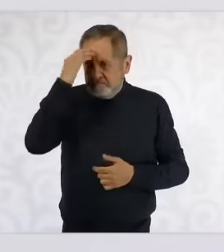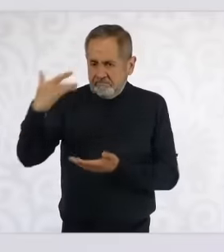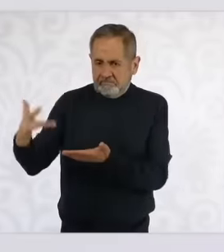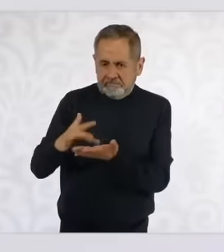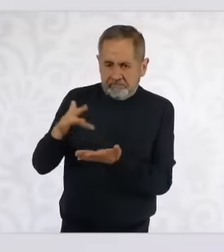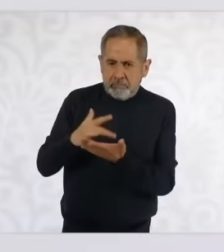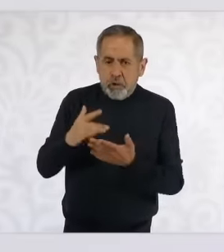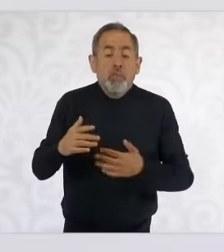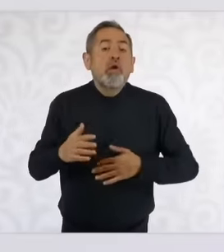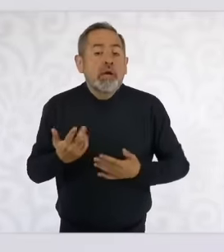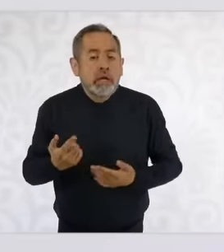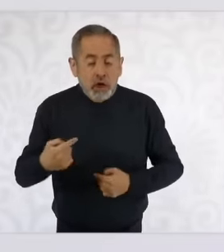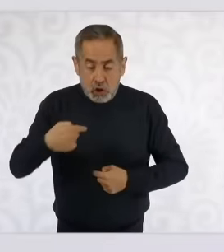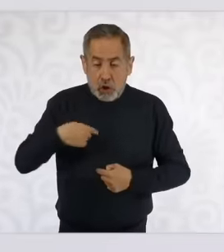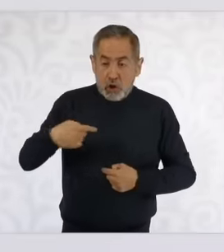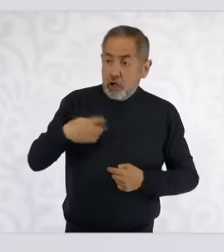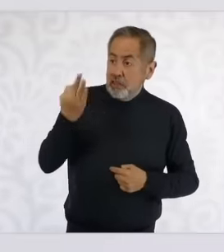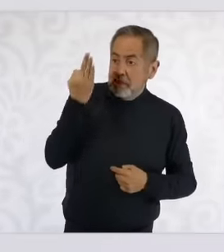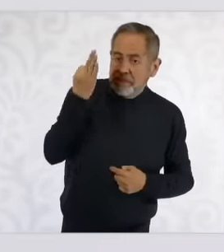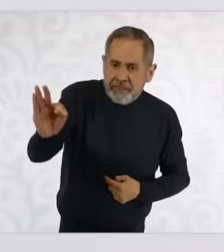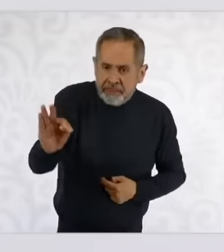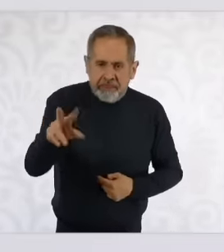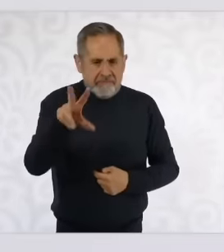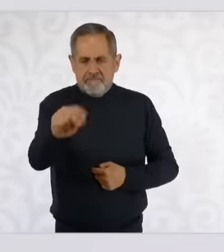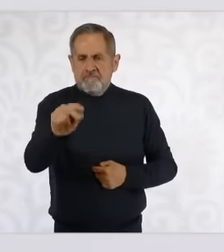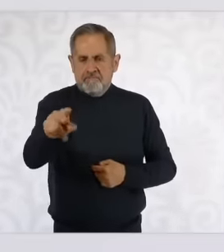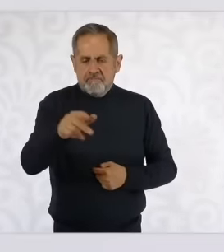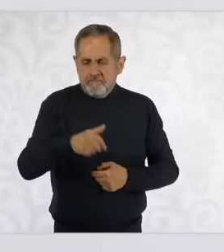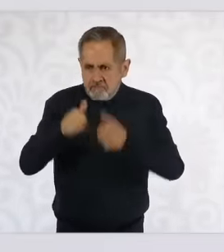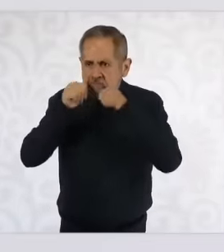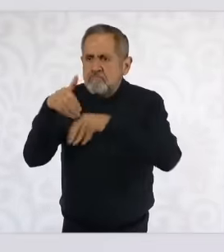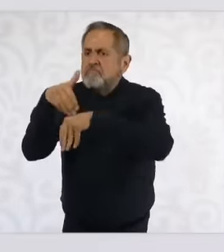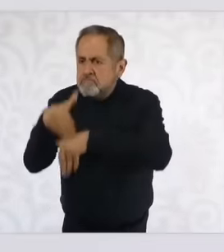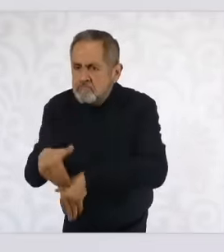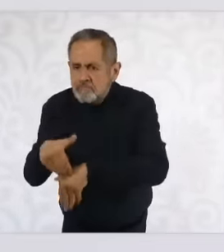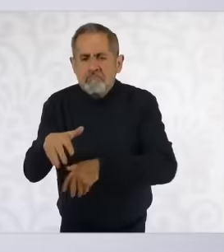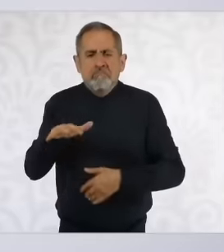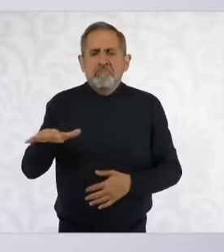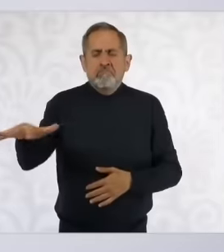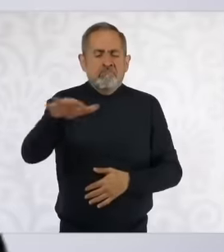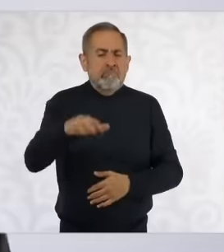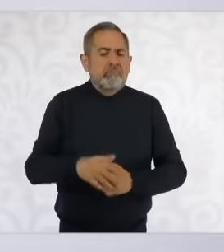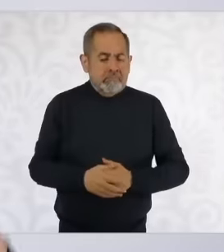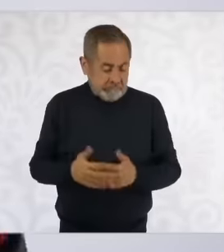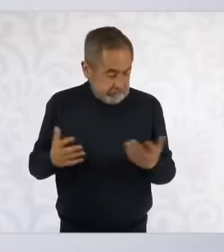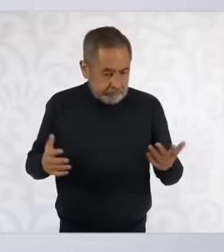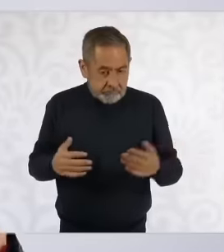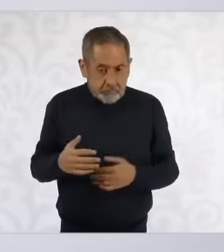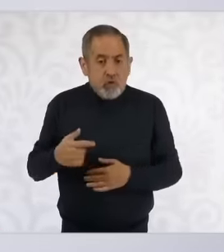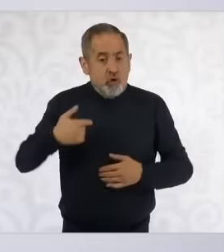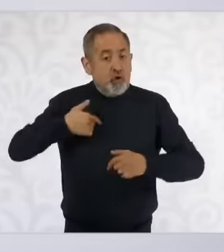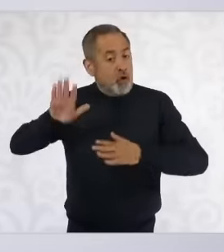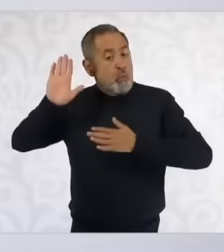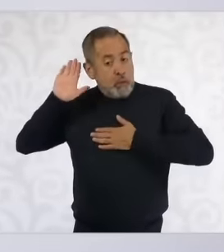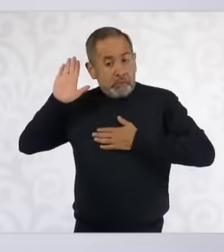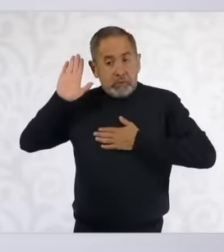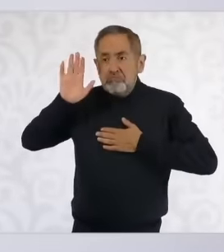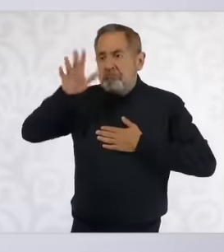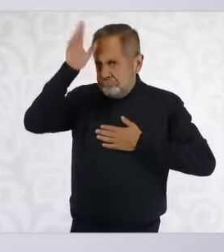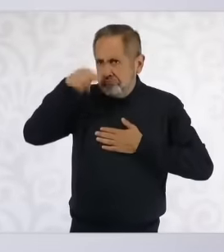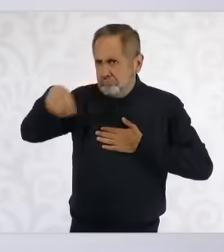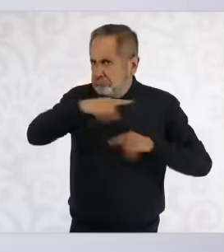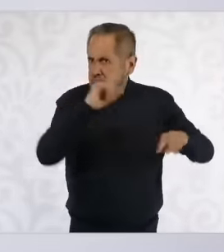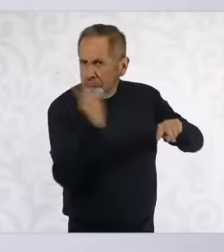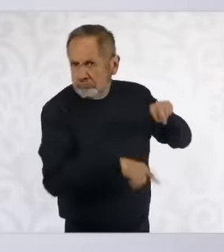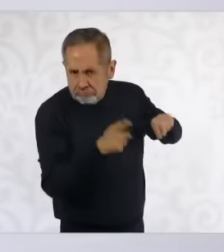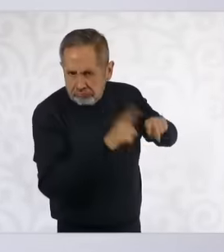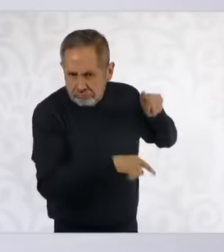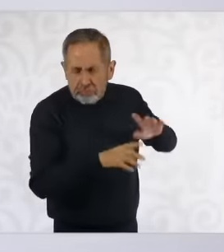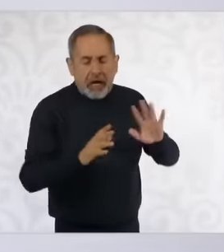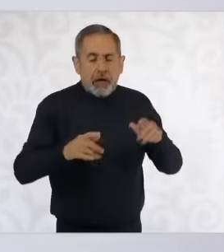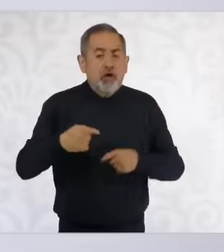betrayed because that was what I promised not to lie Not to steal and